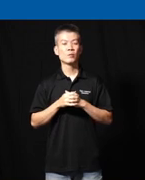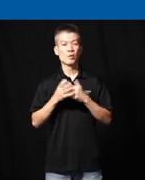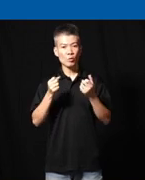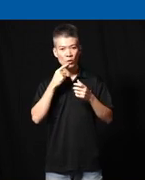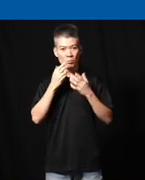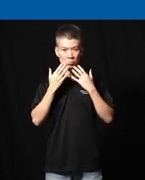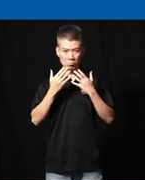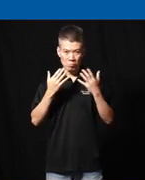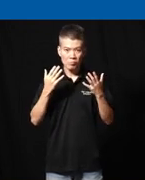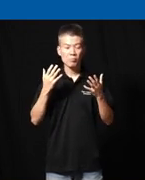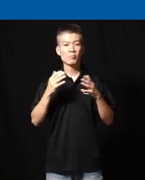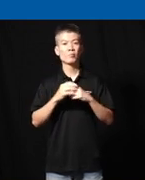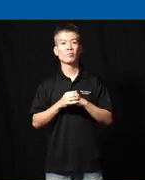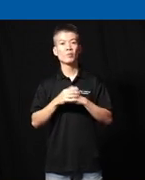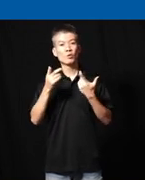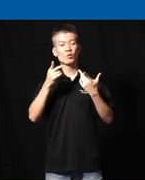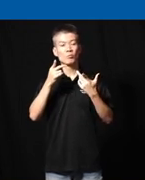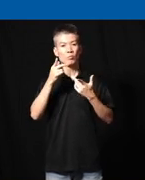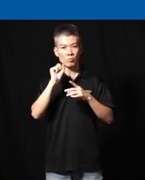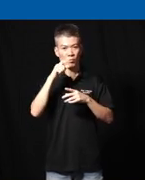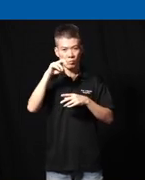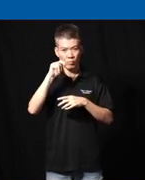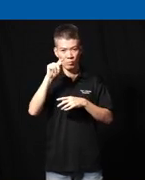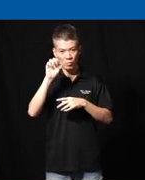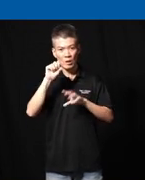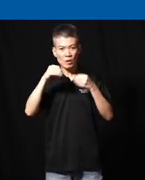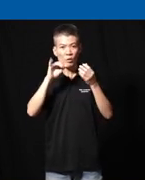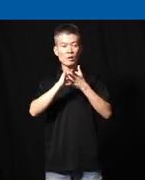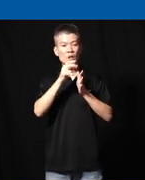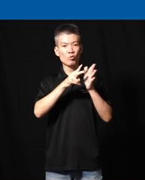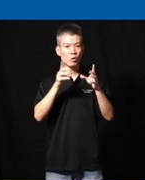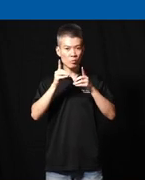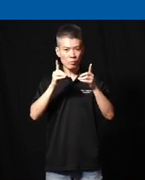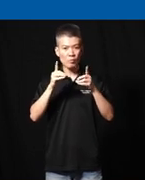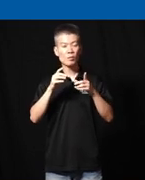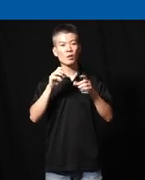thank you so much for spontaneously ly giving that video description it's so so so helpful